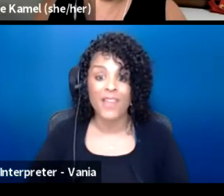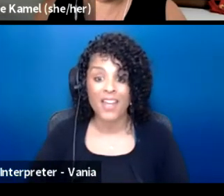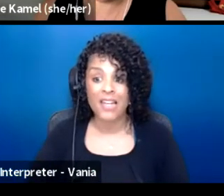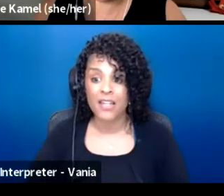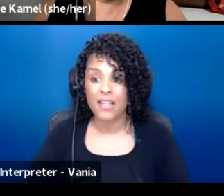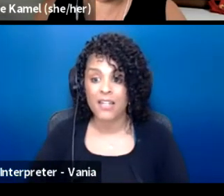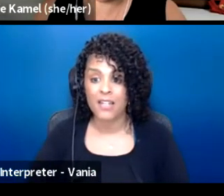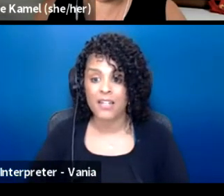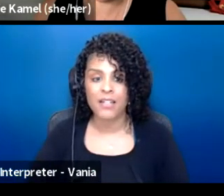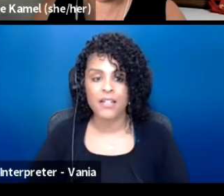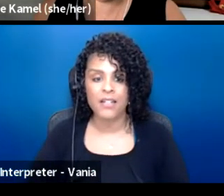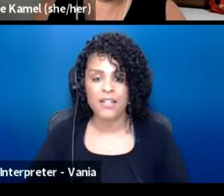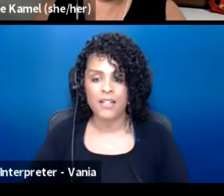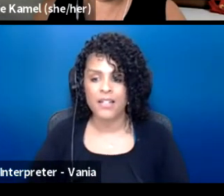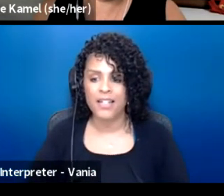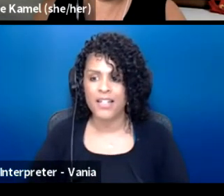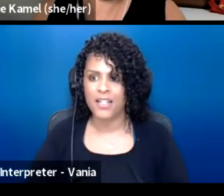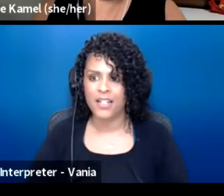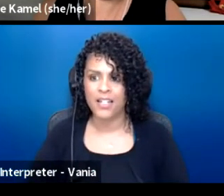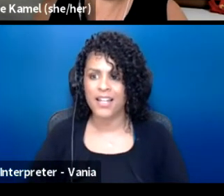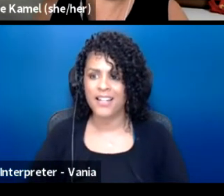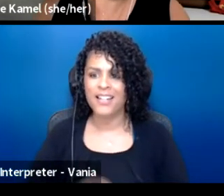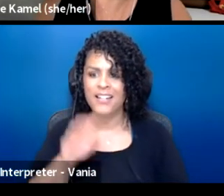Yeah, I would say that what is...